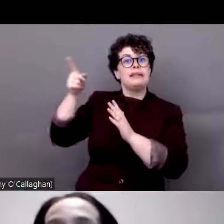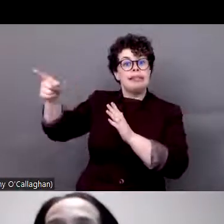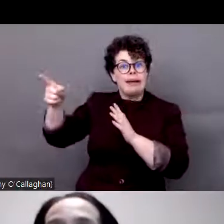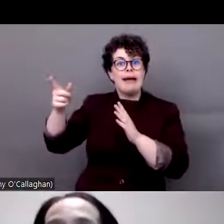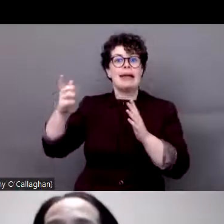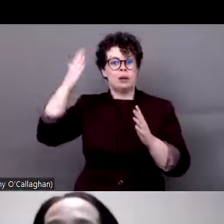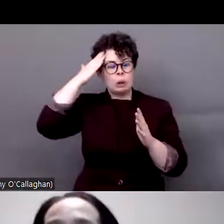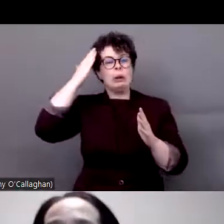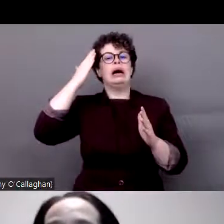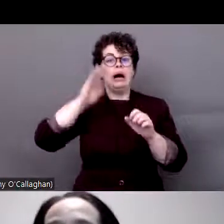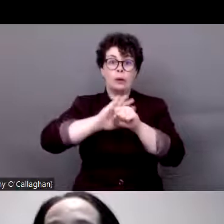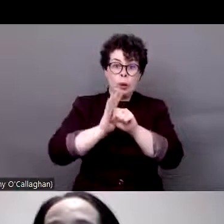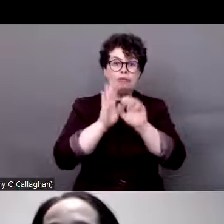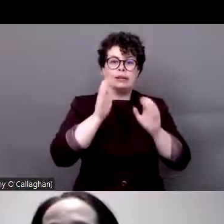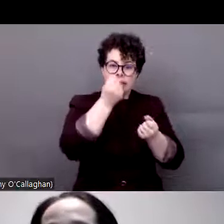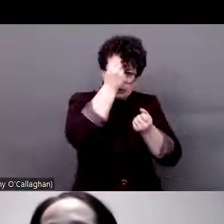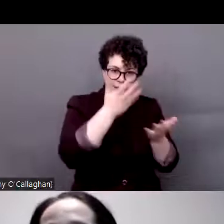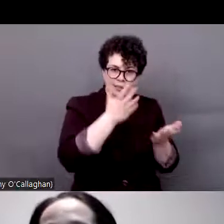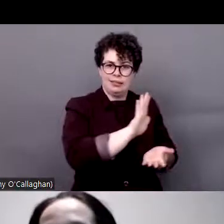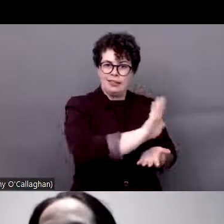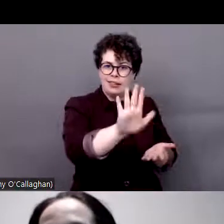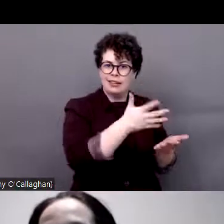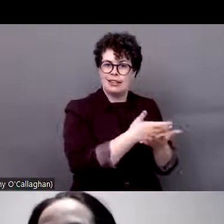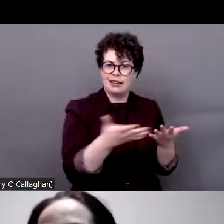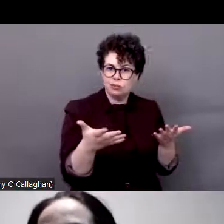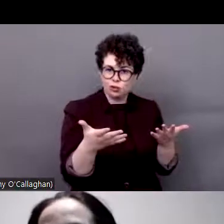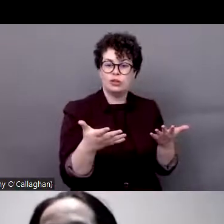had limited access to healthcare